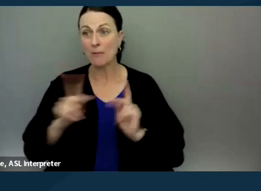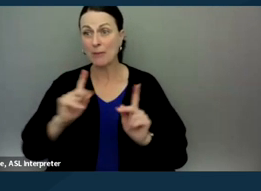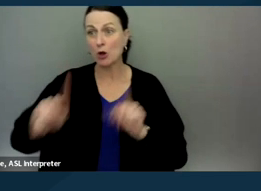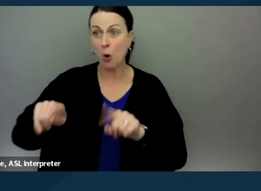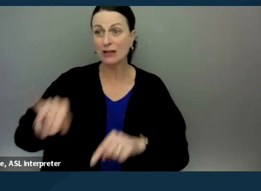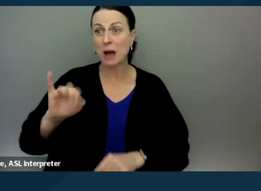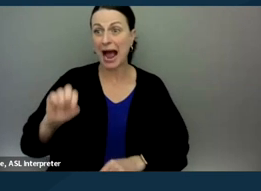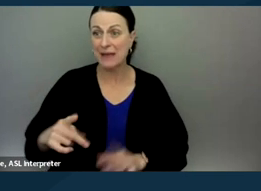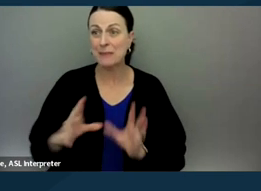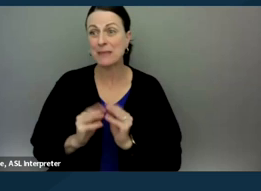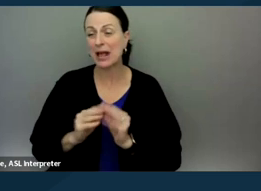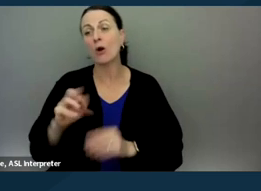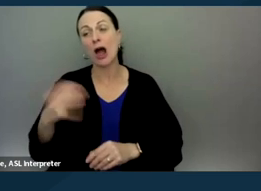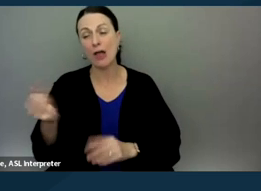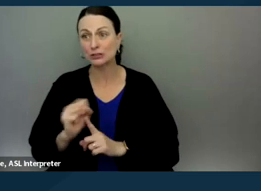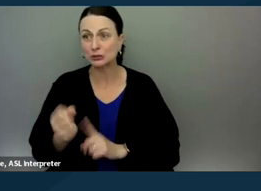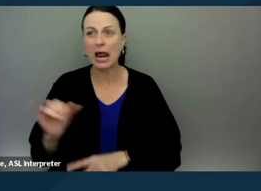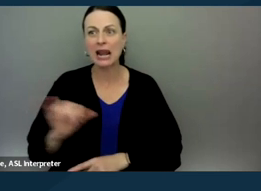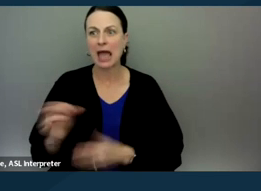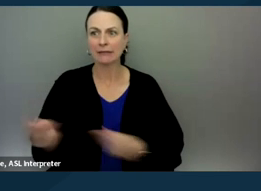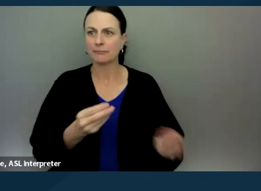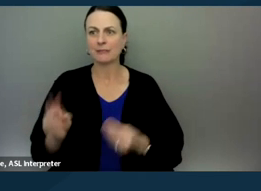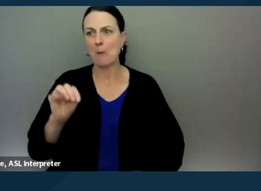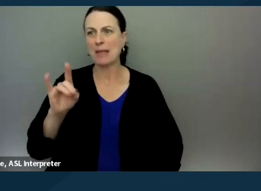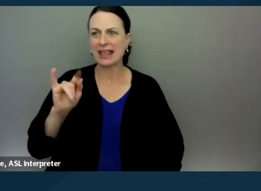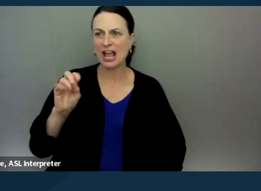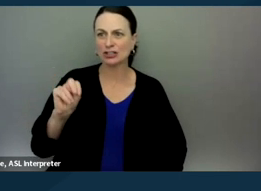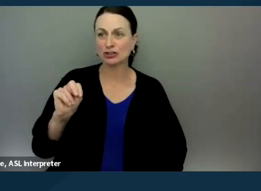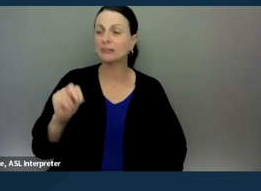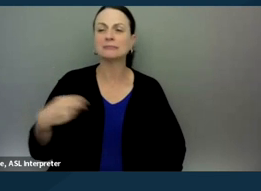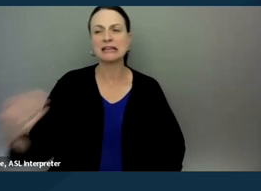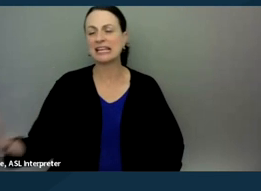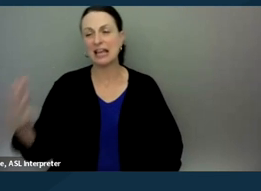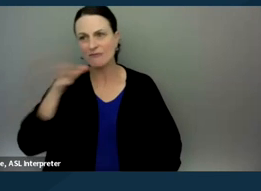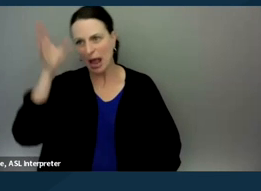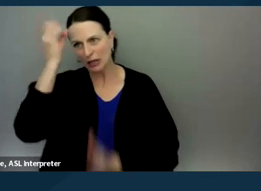or other similar situations like mediations, is to give parents the script that they need for the future.